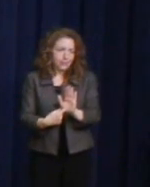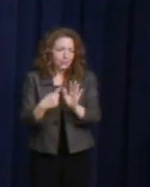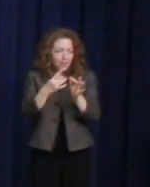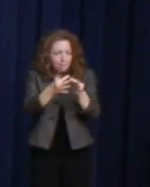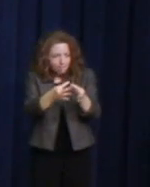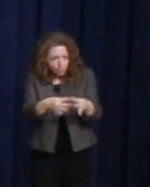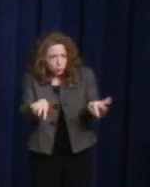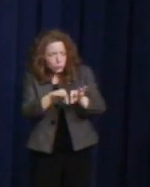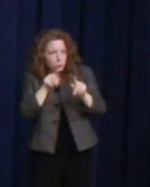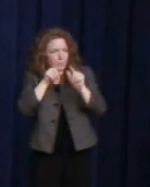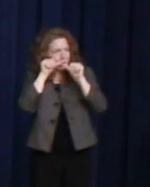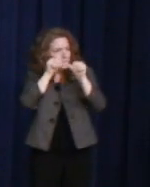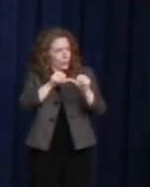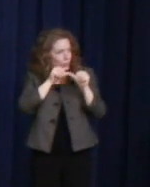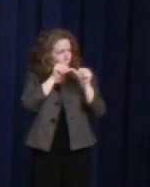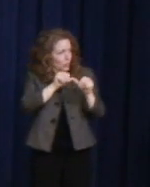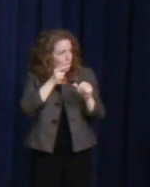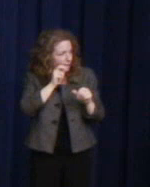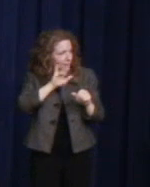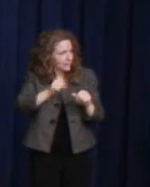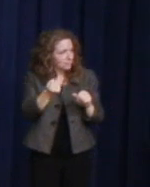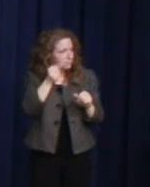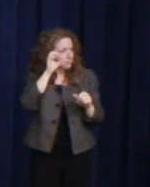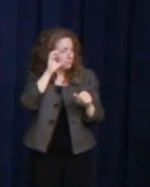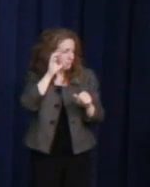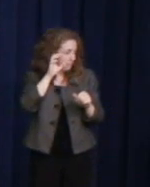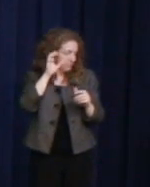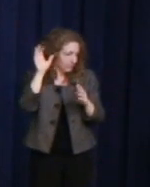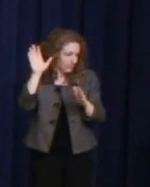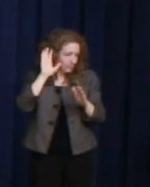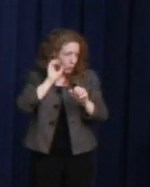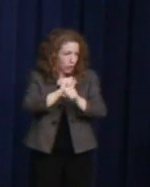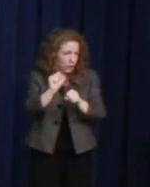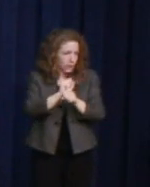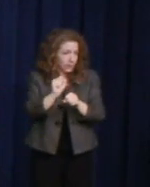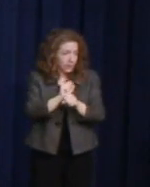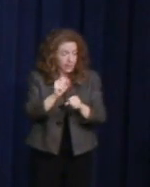I am a beneficiary of the work of Harvey Milk. And thanks to people like Stuart Milk